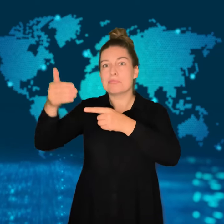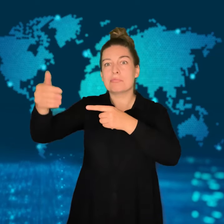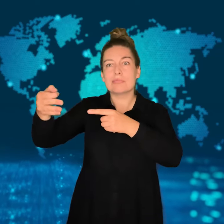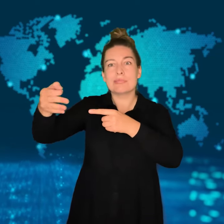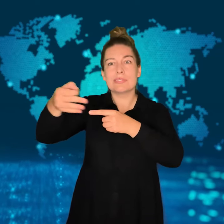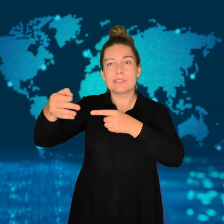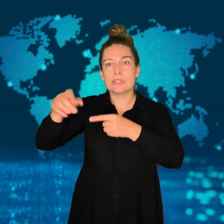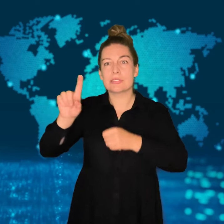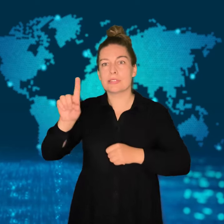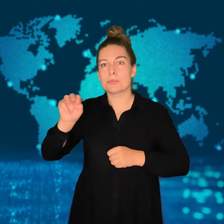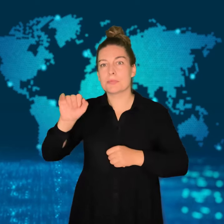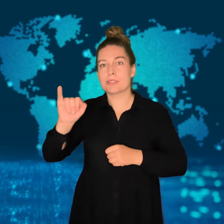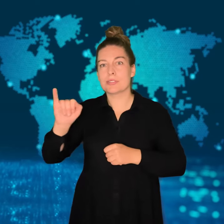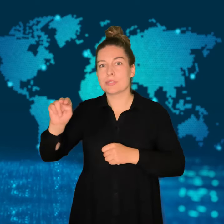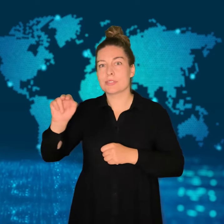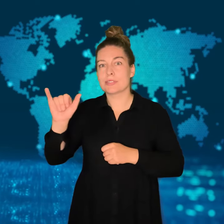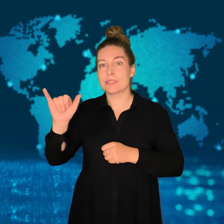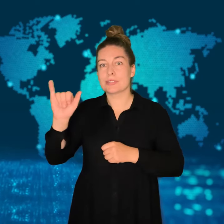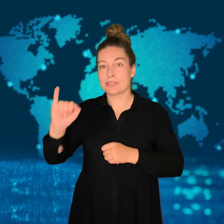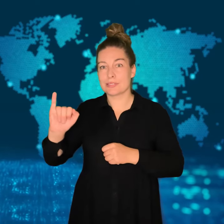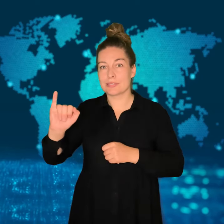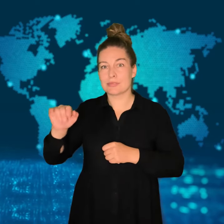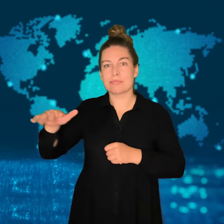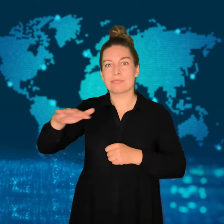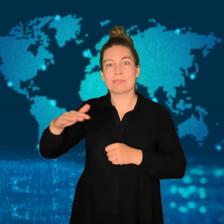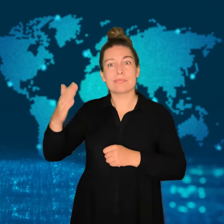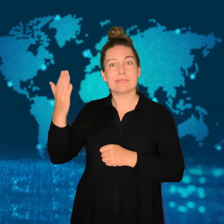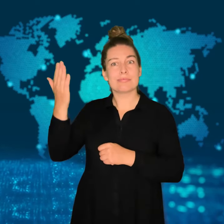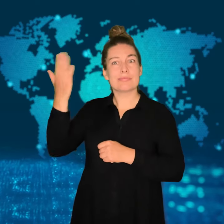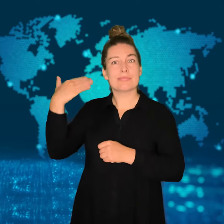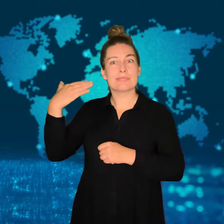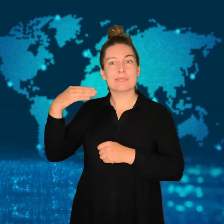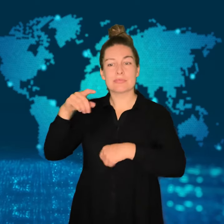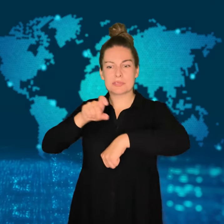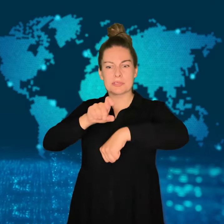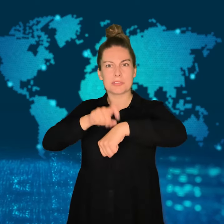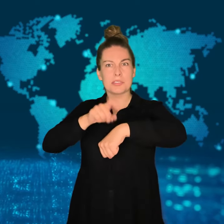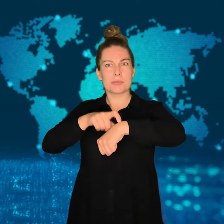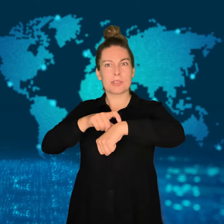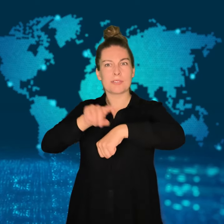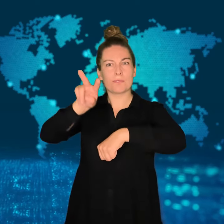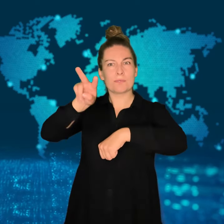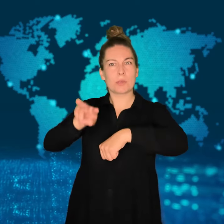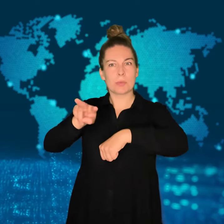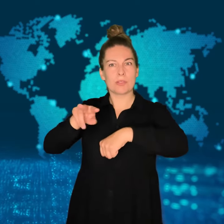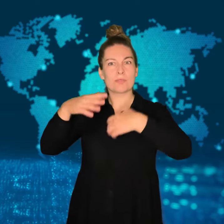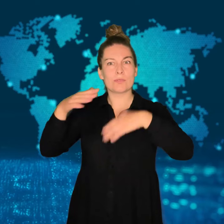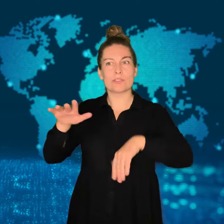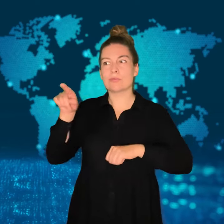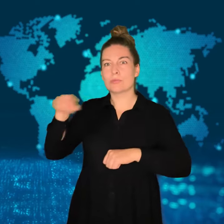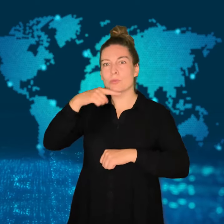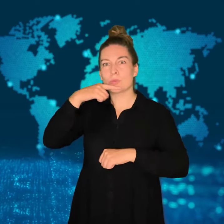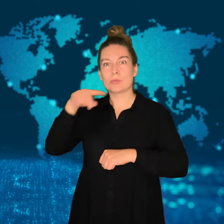on inflatable boats moving across the Black Sea.